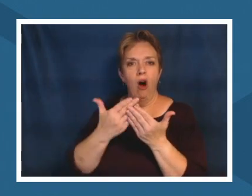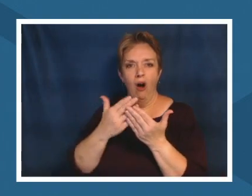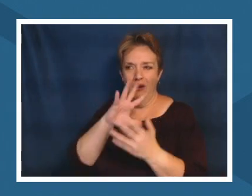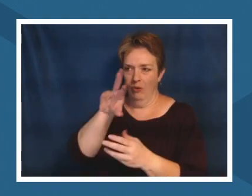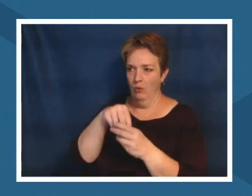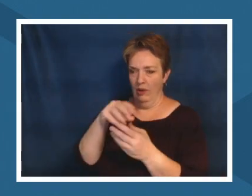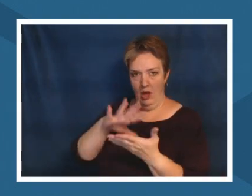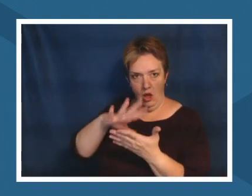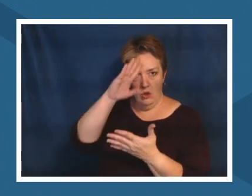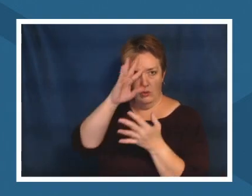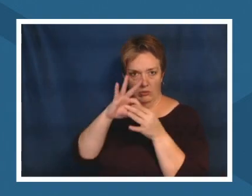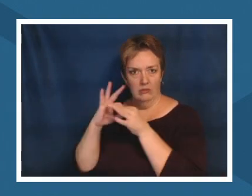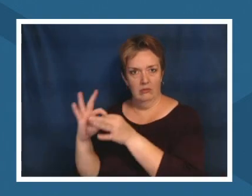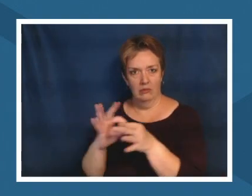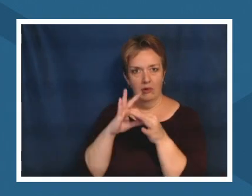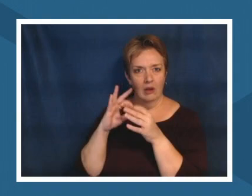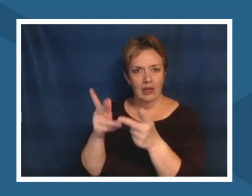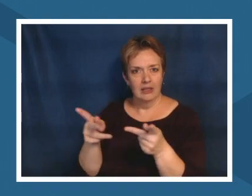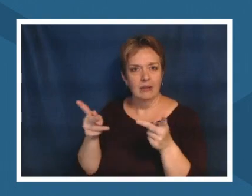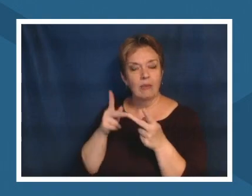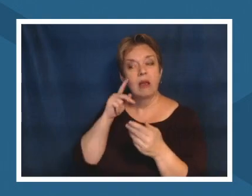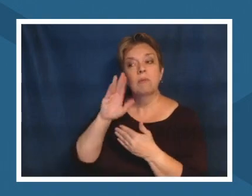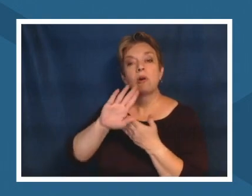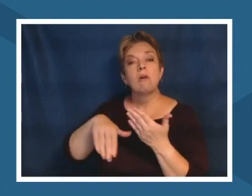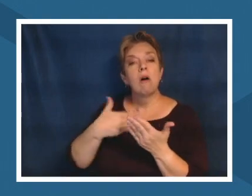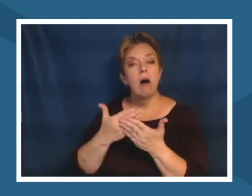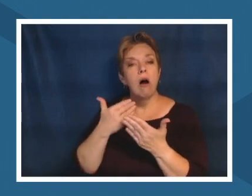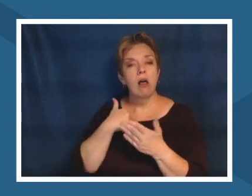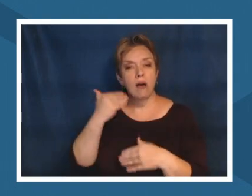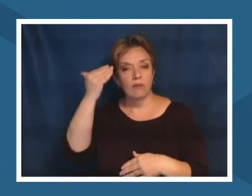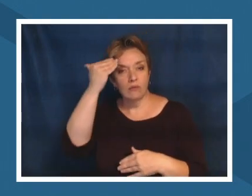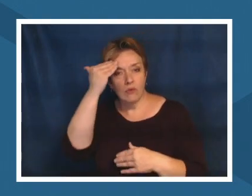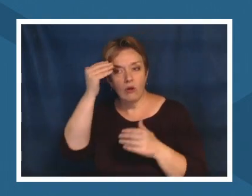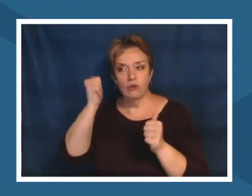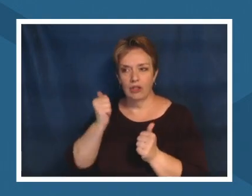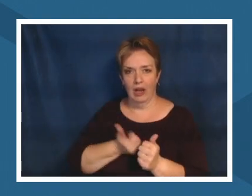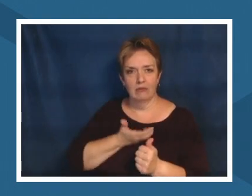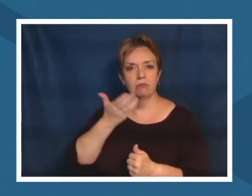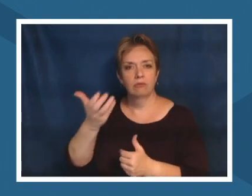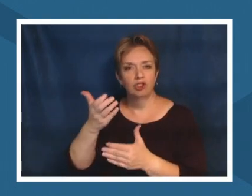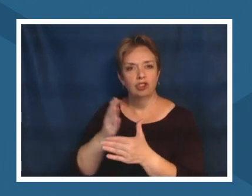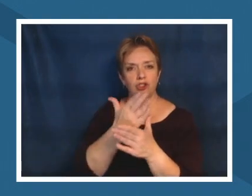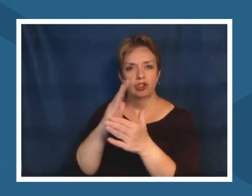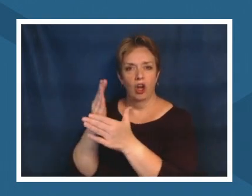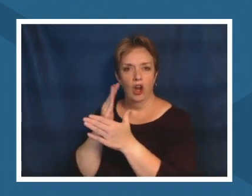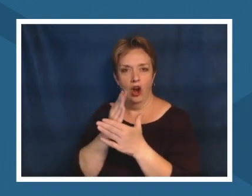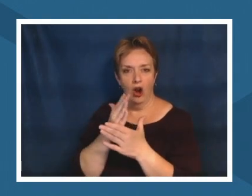valuable knowledge and experience to share and that we open up our hearts and